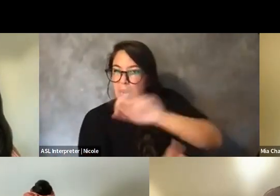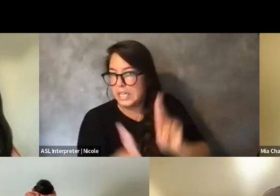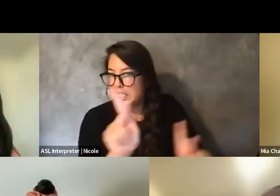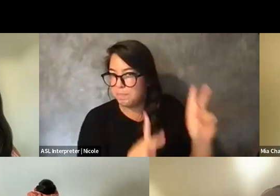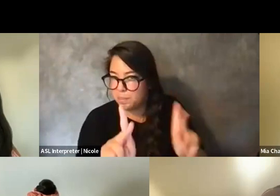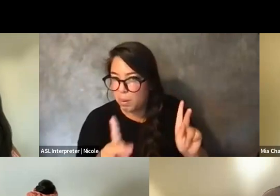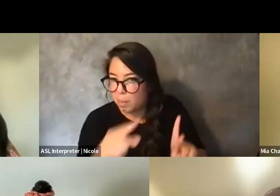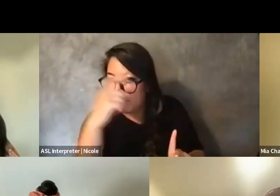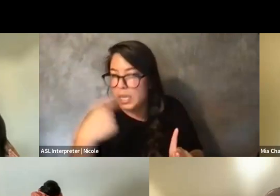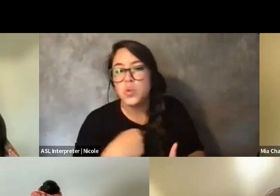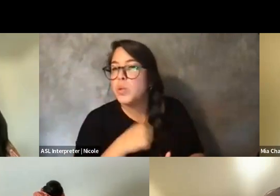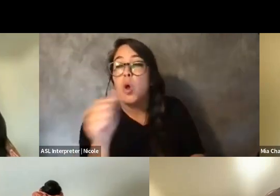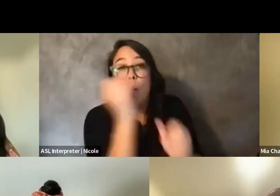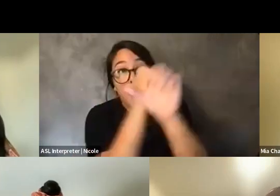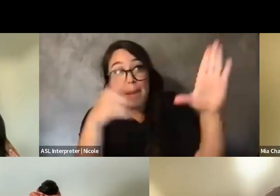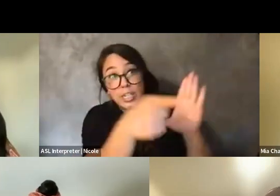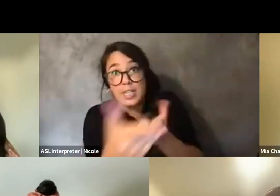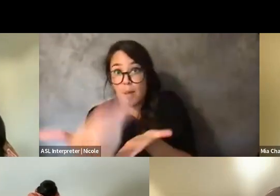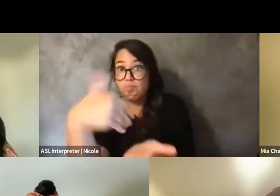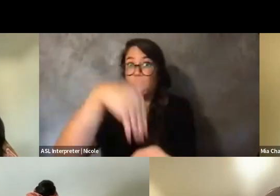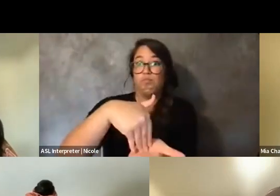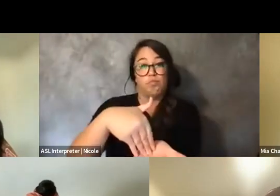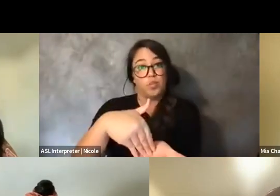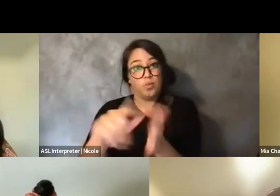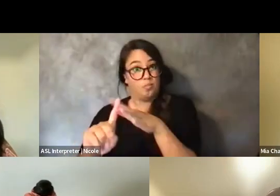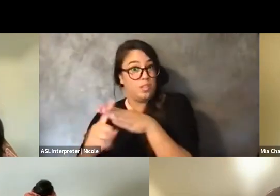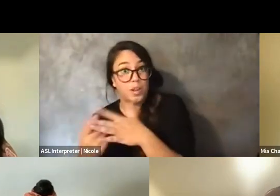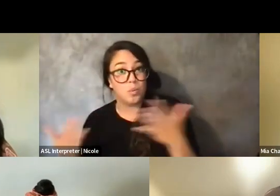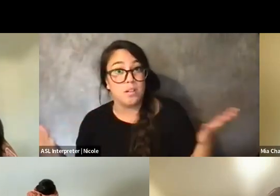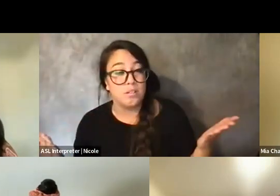to begin with and like see them as like afterthoughts?